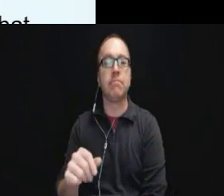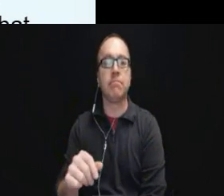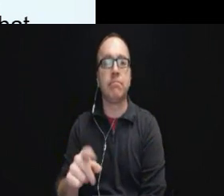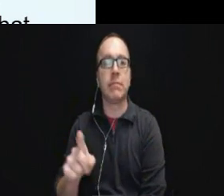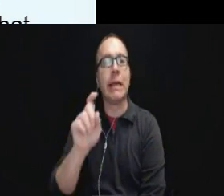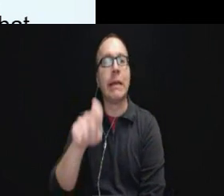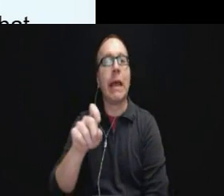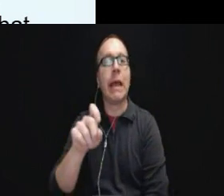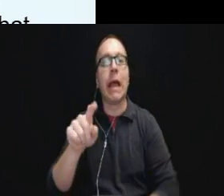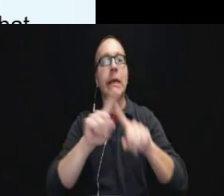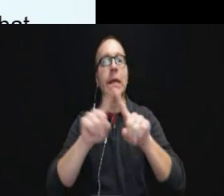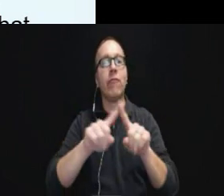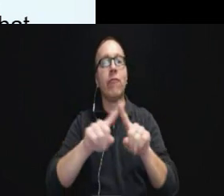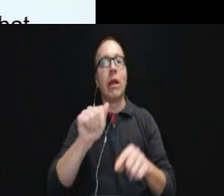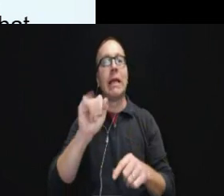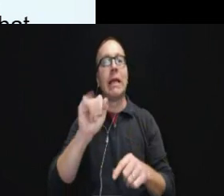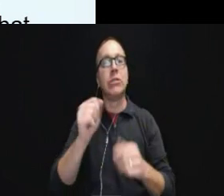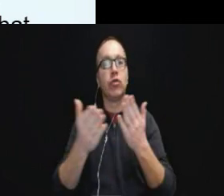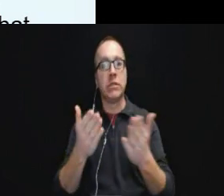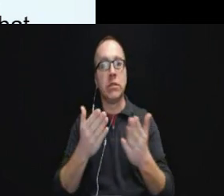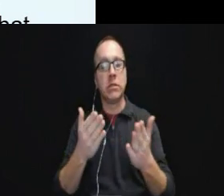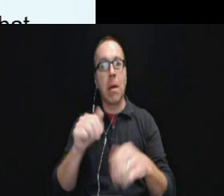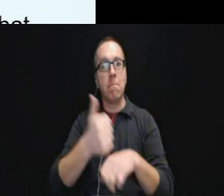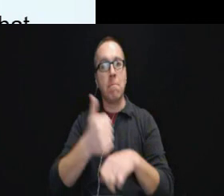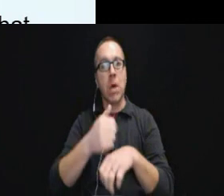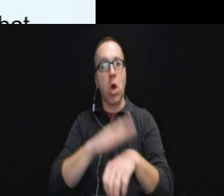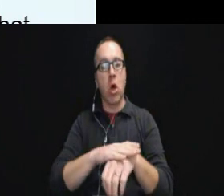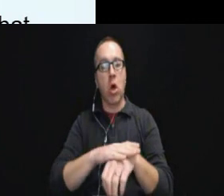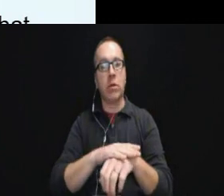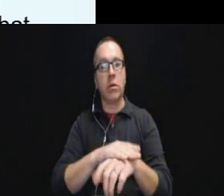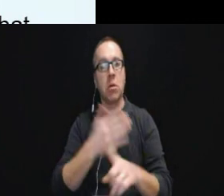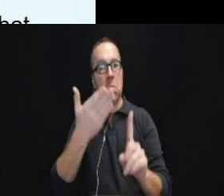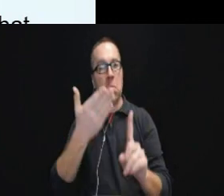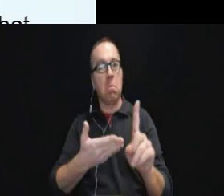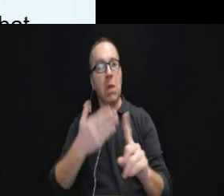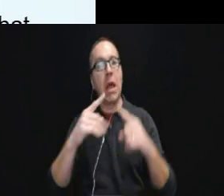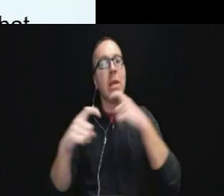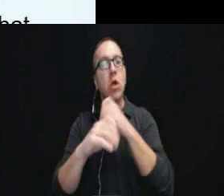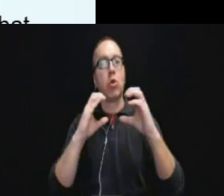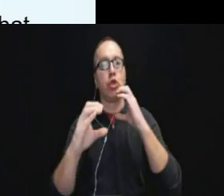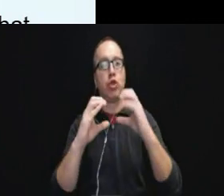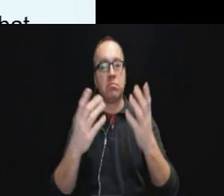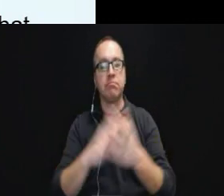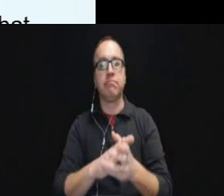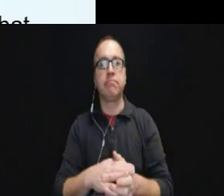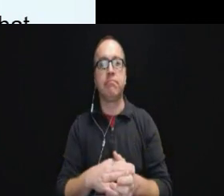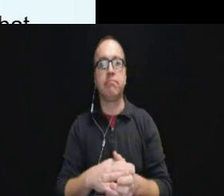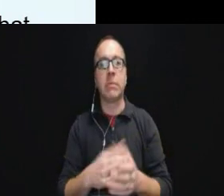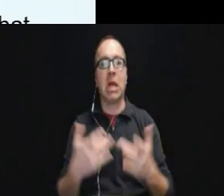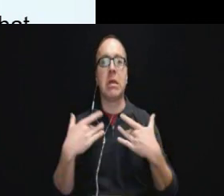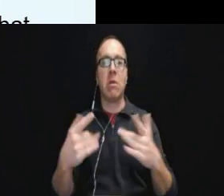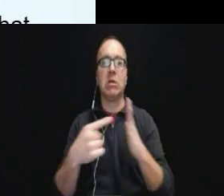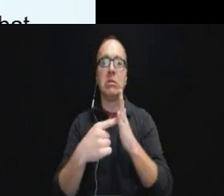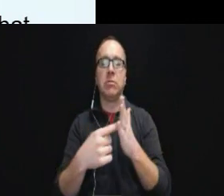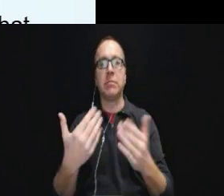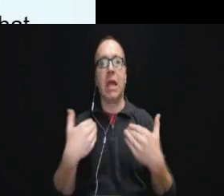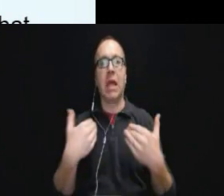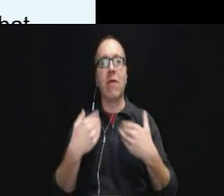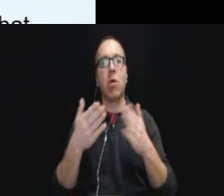of auxiliary aids and services based on the complexity of the communication. So a typical example, we have got someone who is deaf.